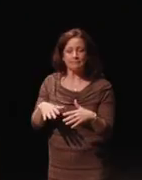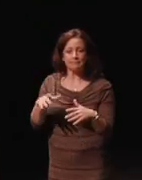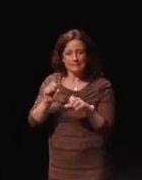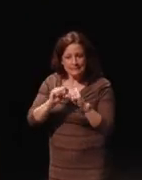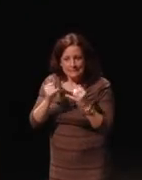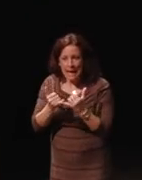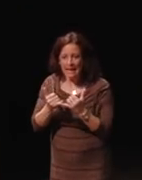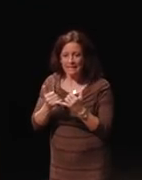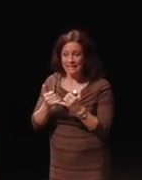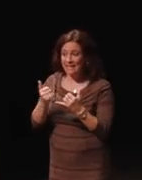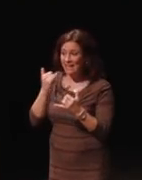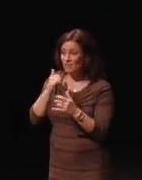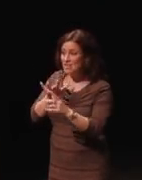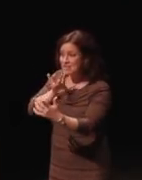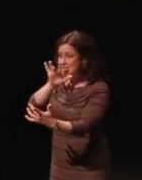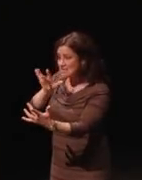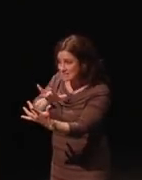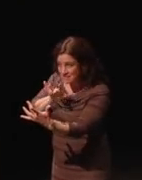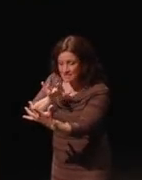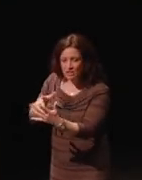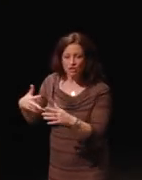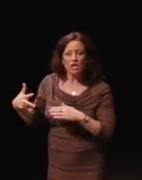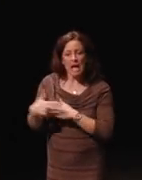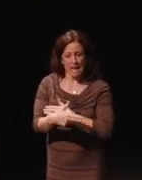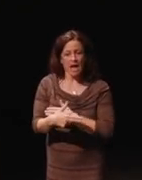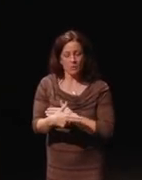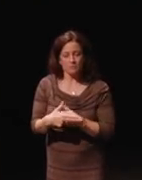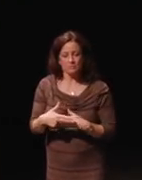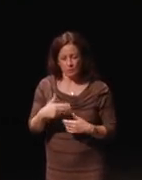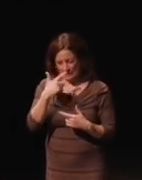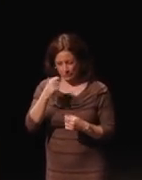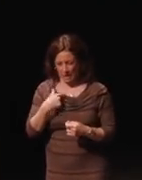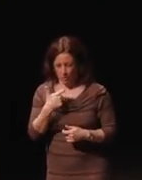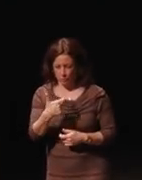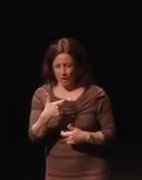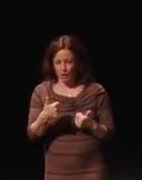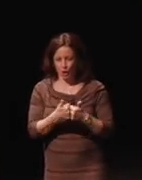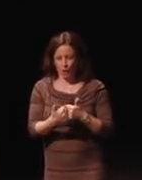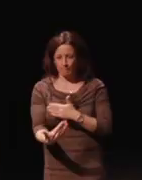you're cut out and it was interesting to me, I was watching Good Morning America a couple of weeks ago